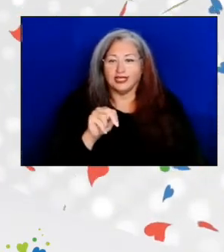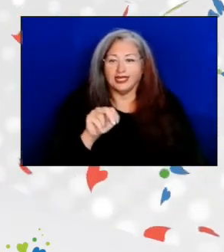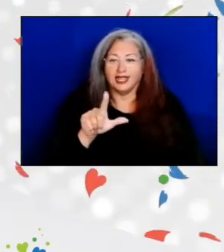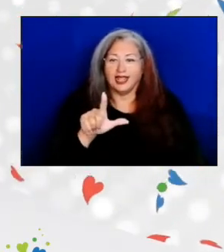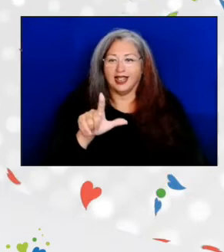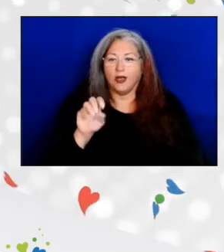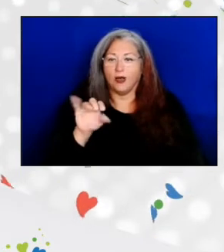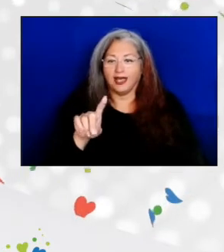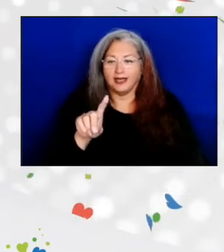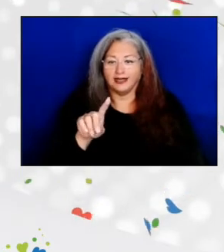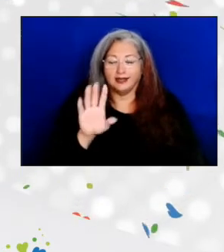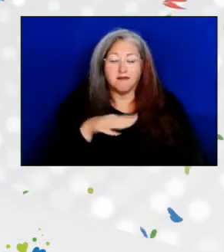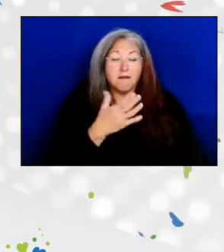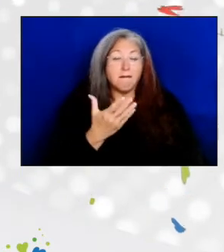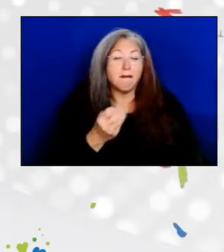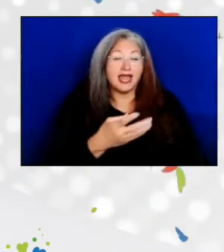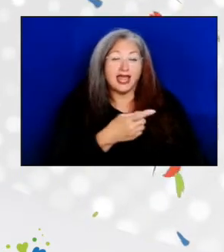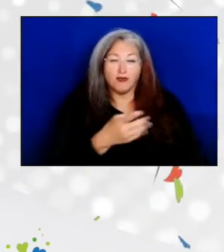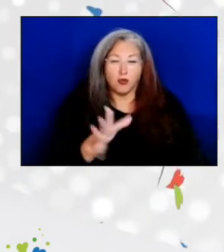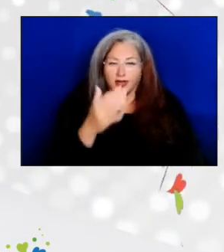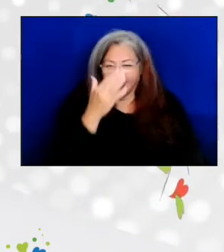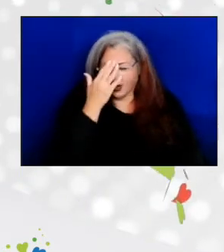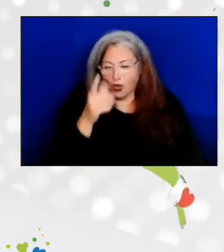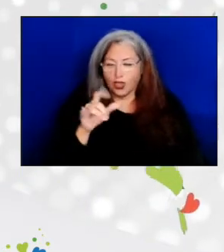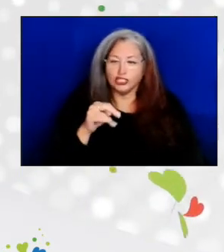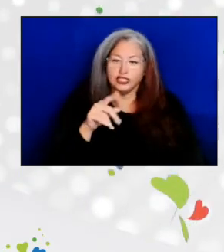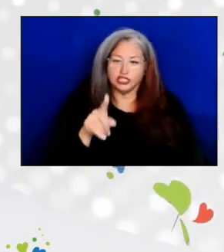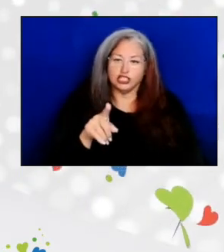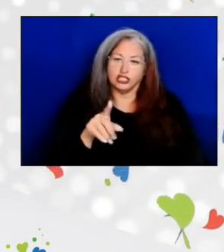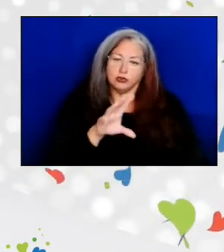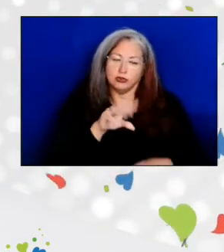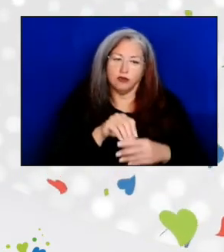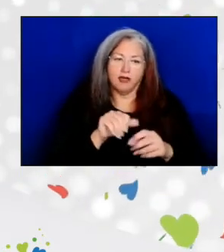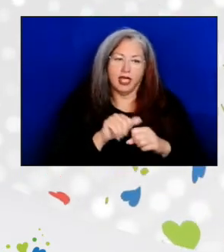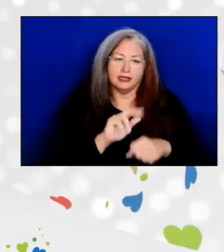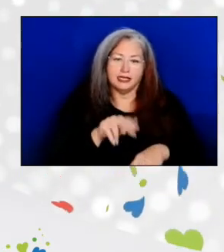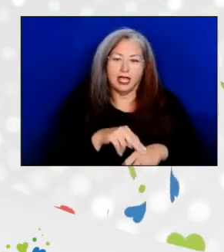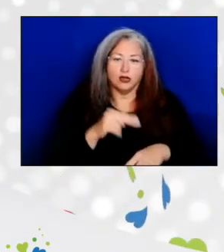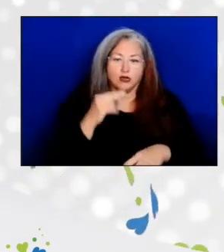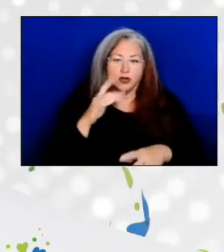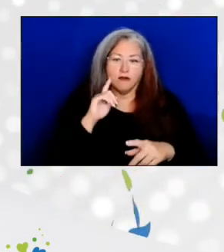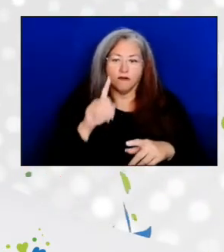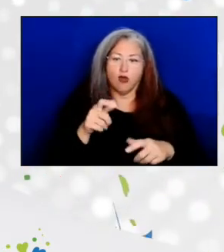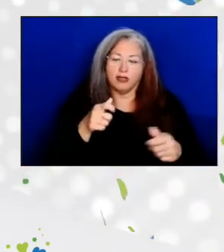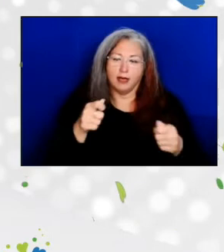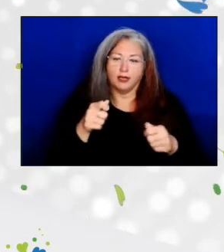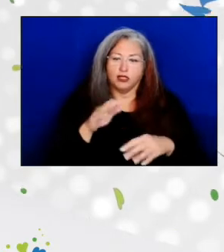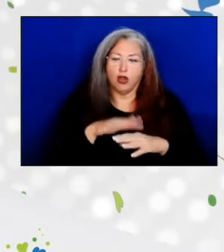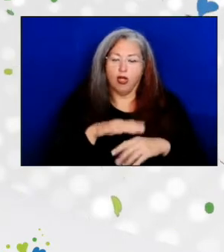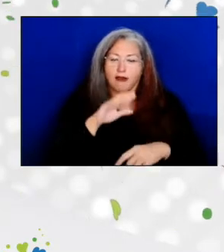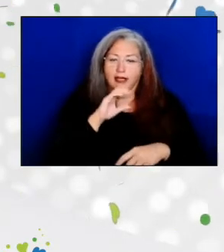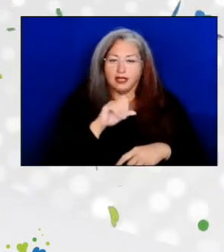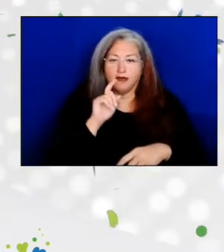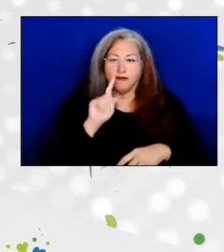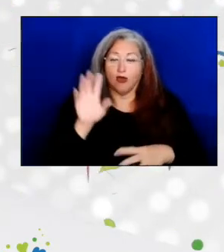As many of you know, Jean served as the National Nutritionist for the Administration on Aging for 25 years,